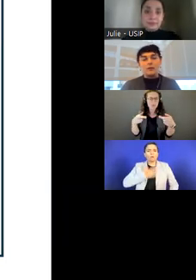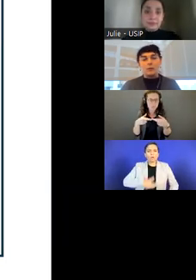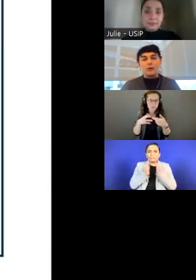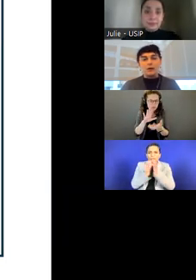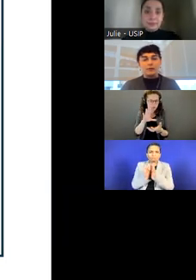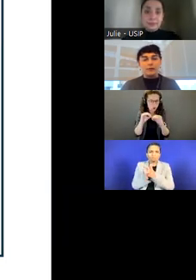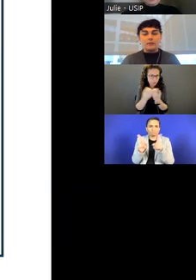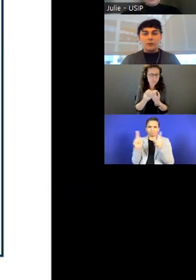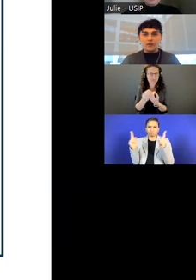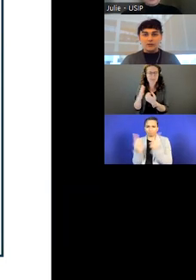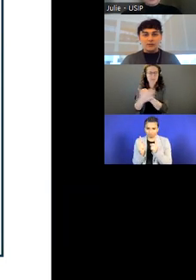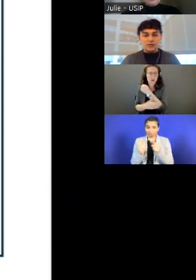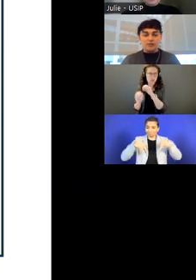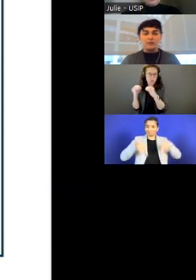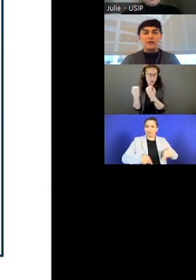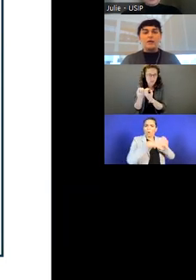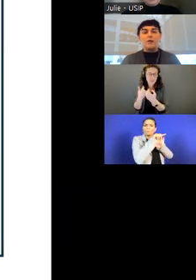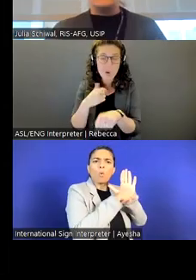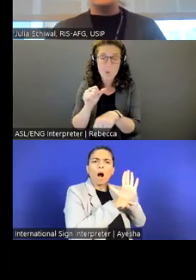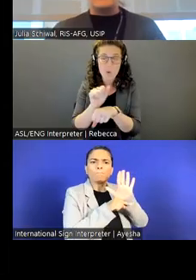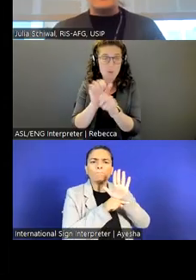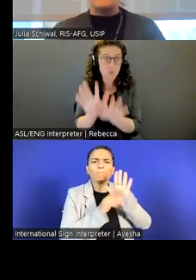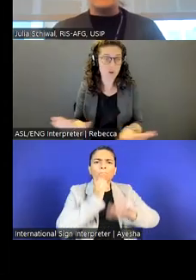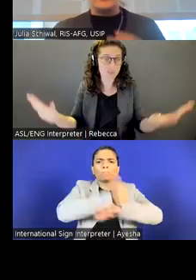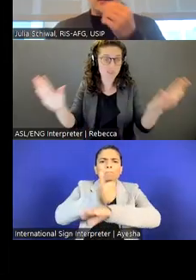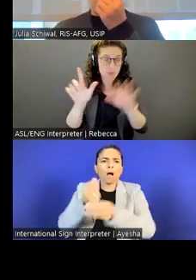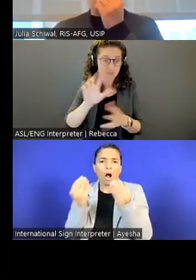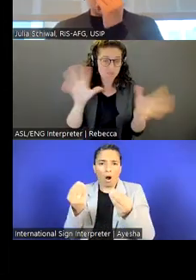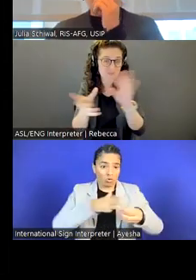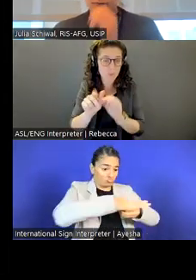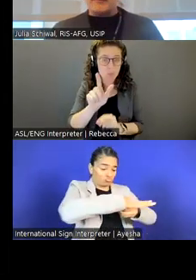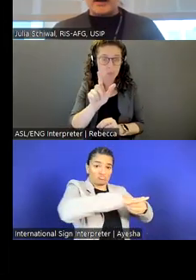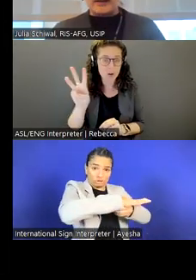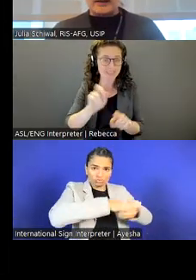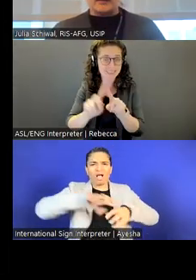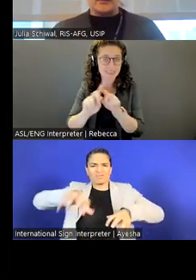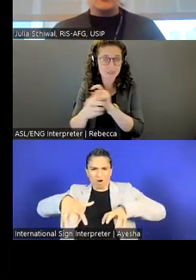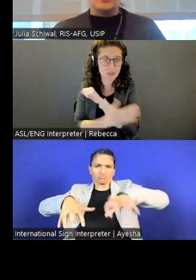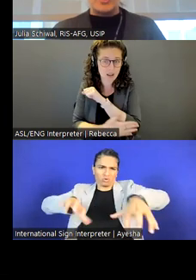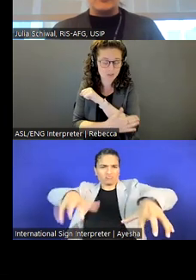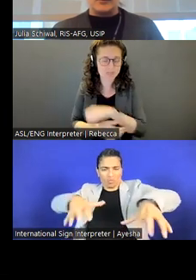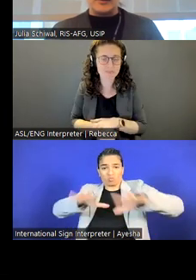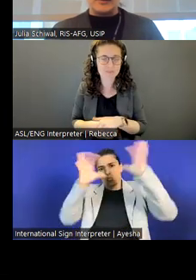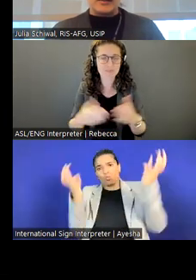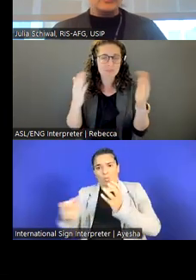We are currently working on the ground in 26 countries. We also have a center for themati excellence.